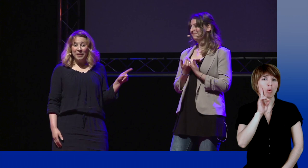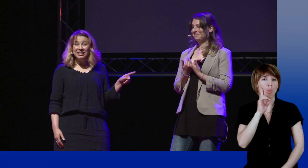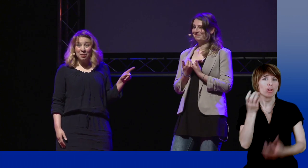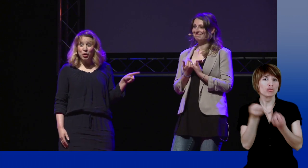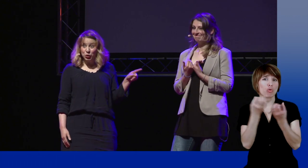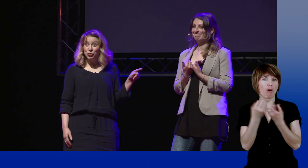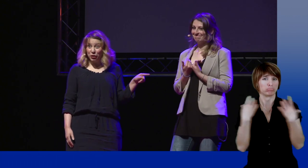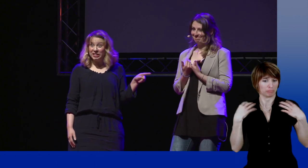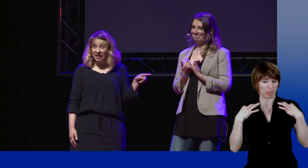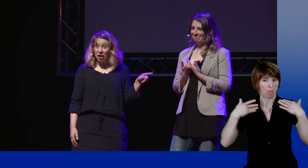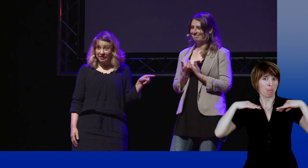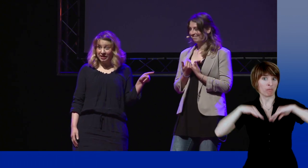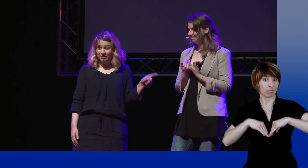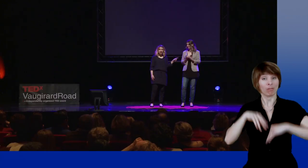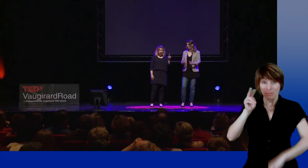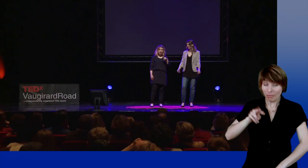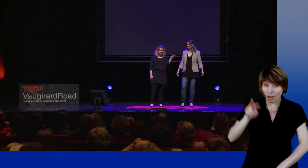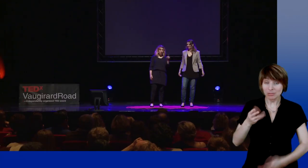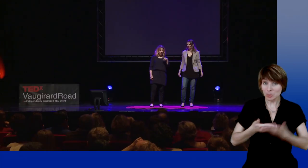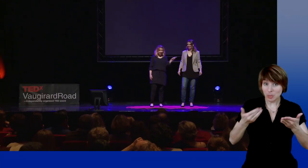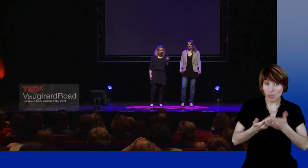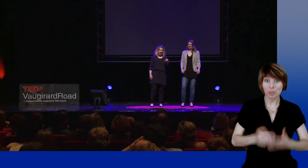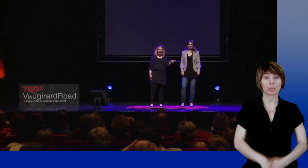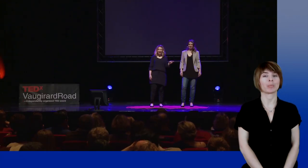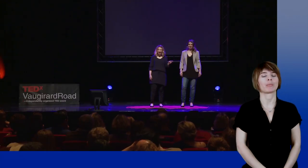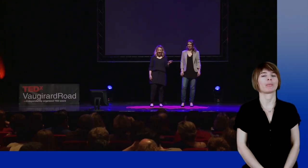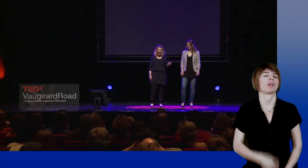because she often wears low-cut necklines. You have to know this!